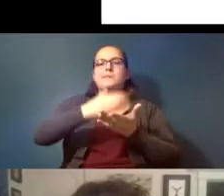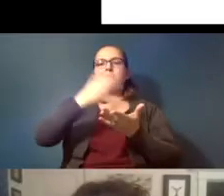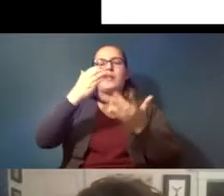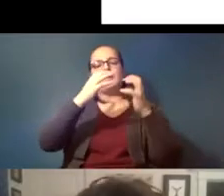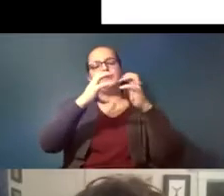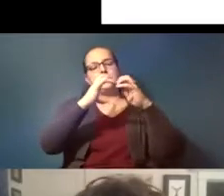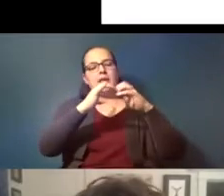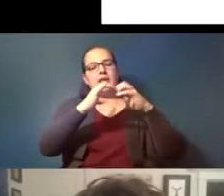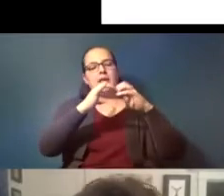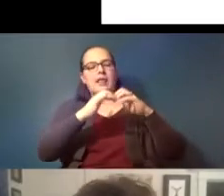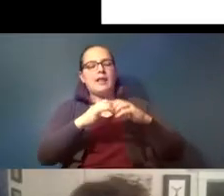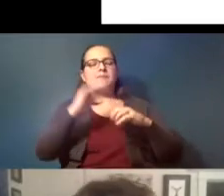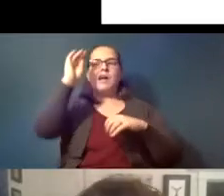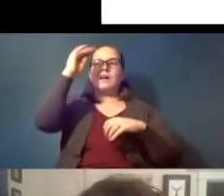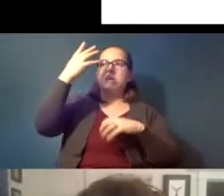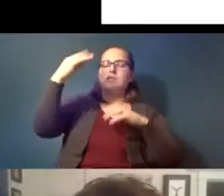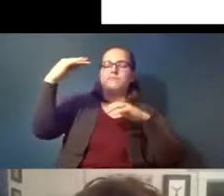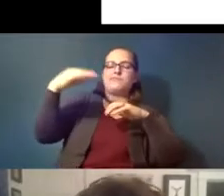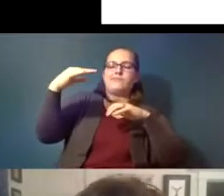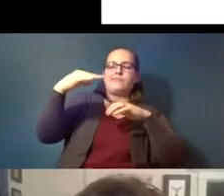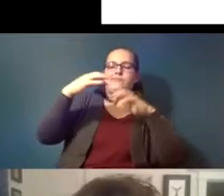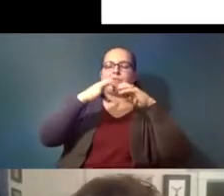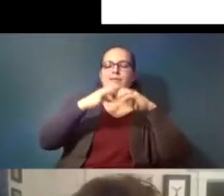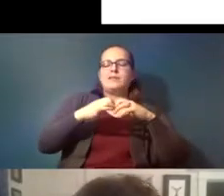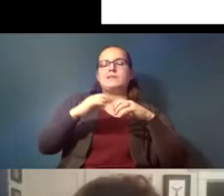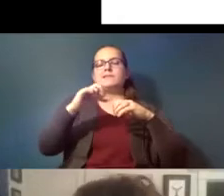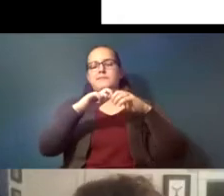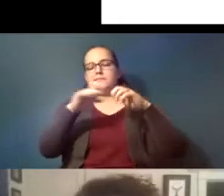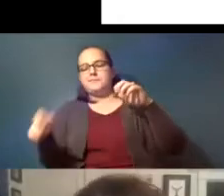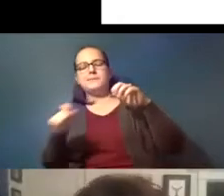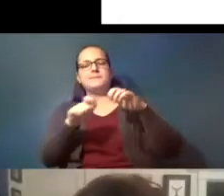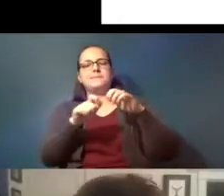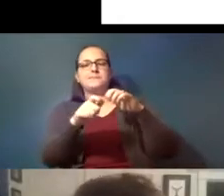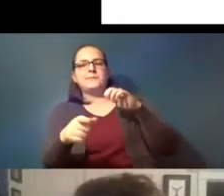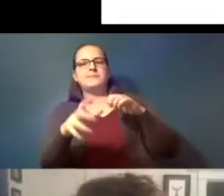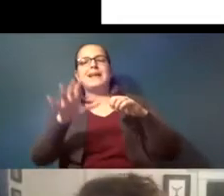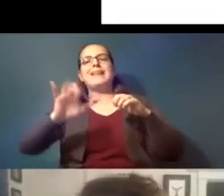down in the sun and small fragments come off of it and that would be a secondary source